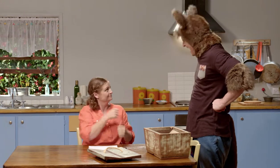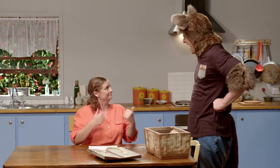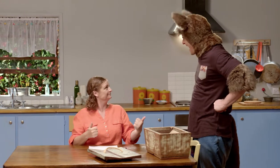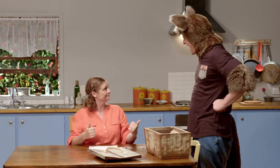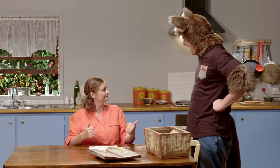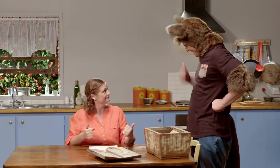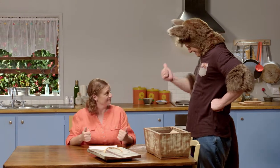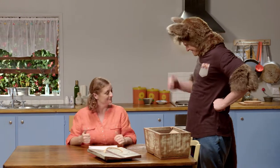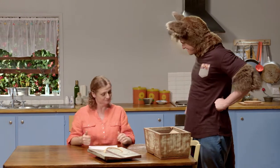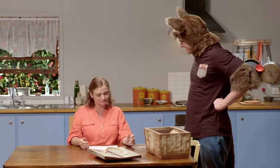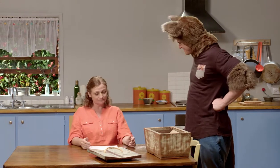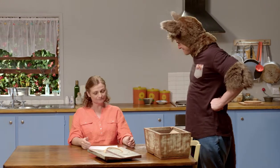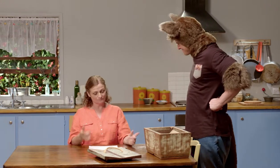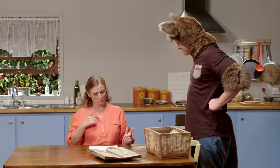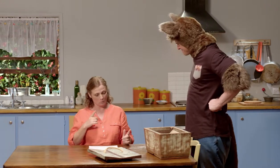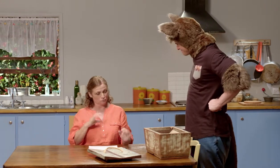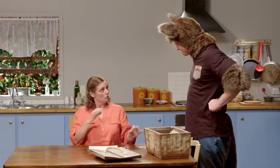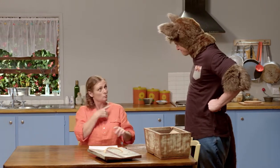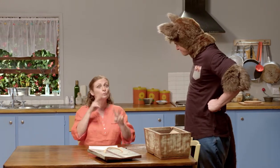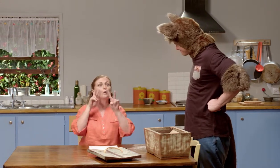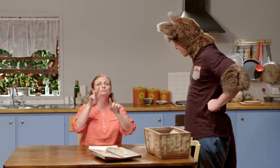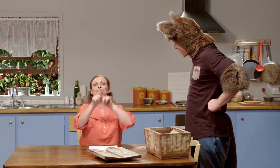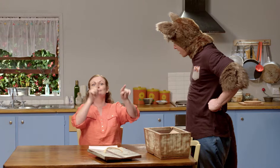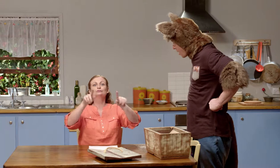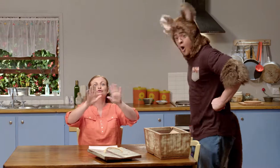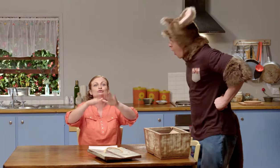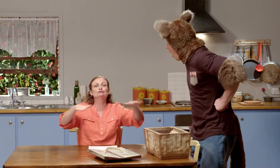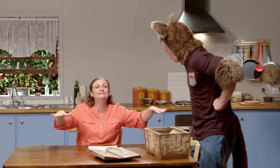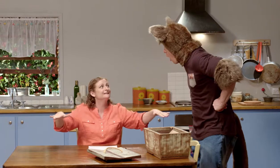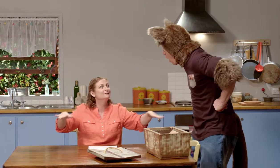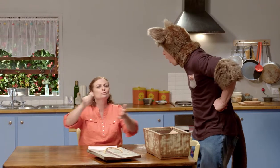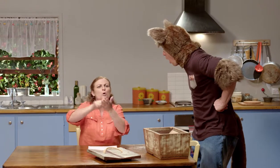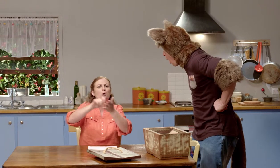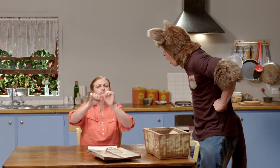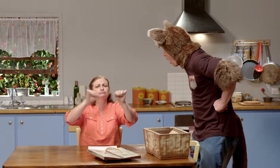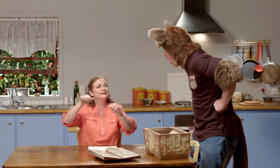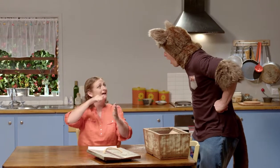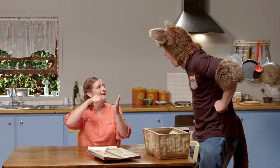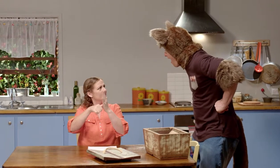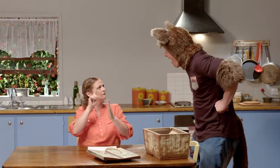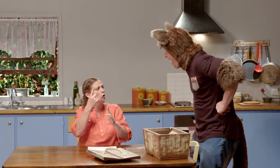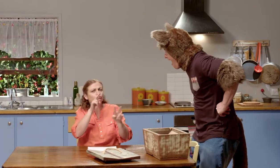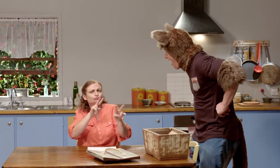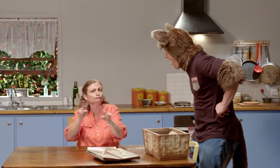everything you're saying to me, okay? Great. First, though, why don't we watch - Great. First, though, why don't we watch some children writing some letters?